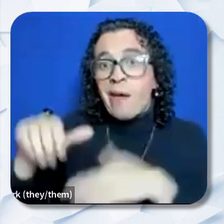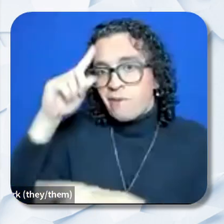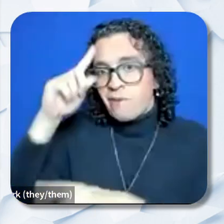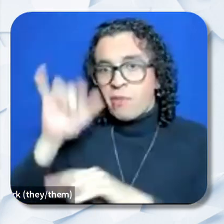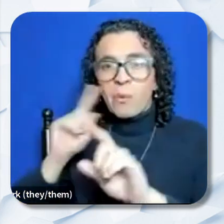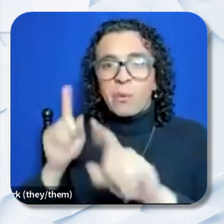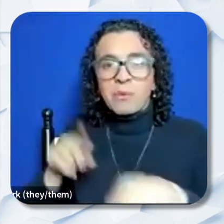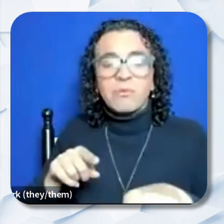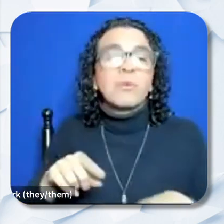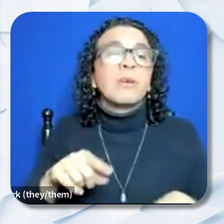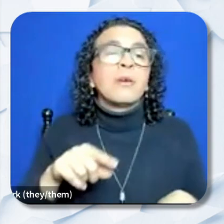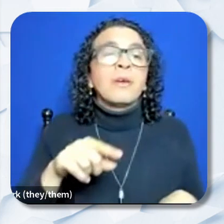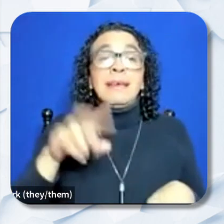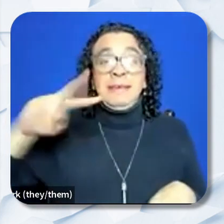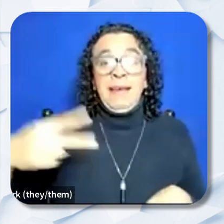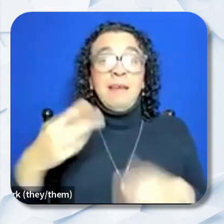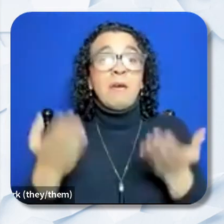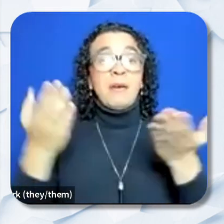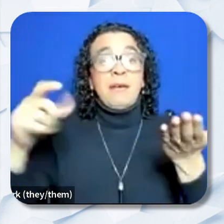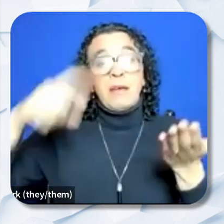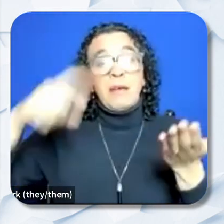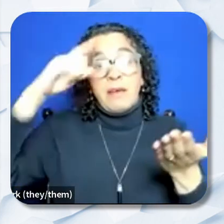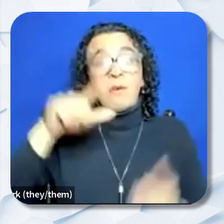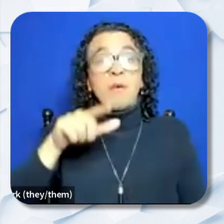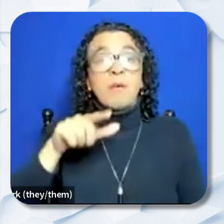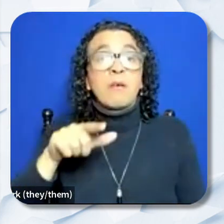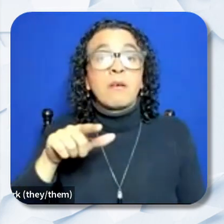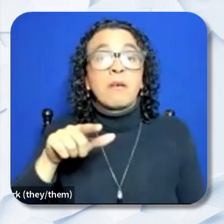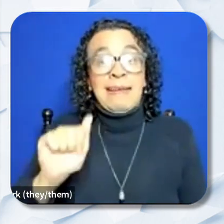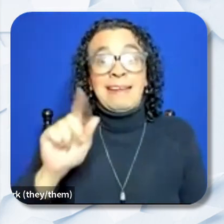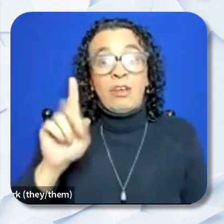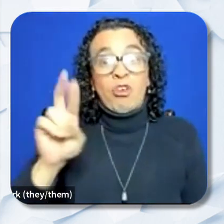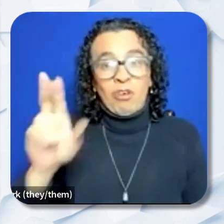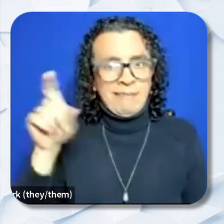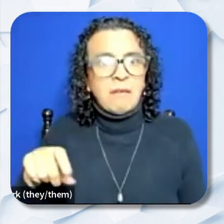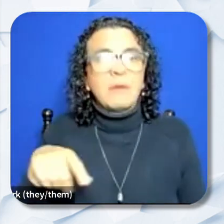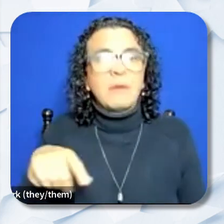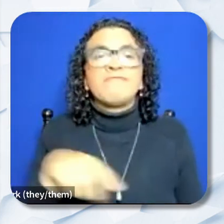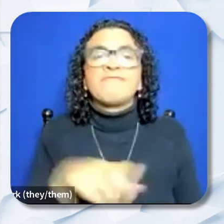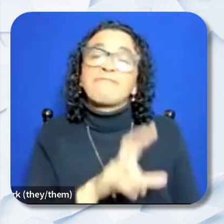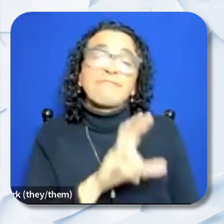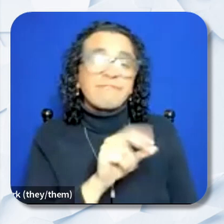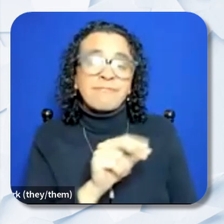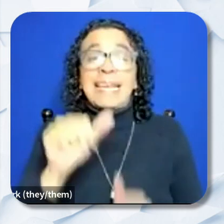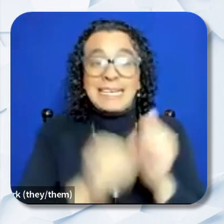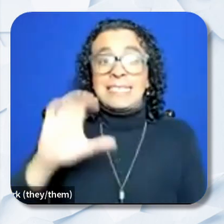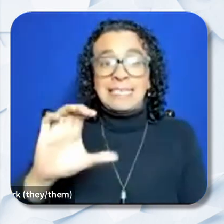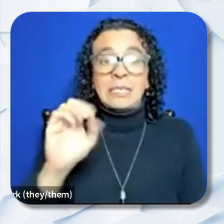a separate proposal needed for alternate dispute. Resolution (ADR). Each COE or SELPA, or consortia